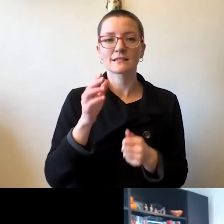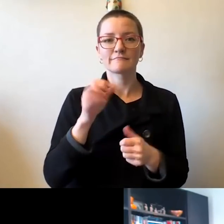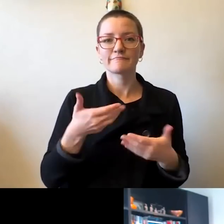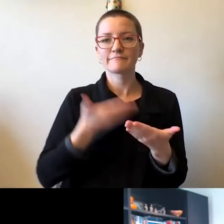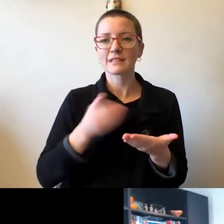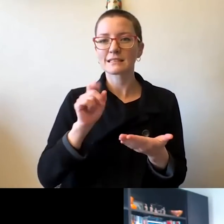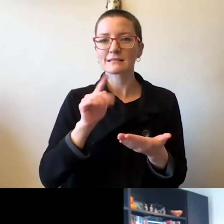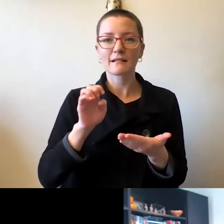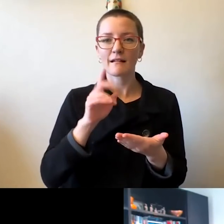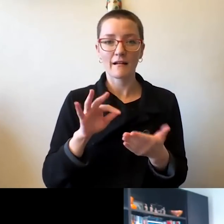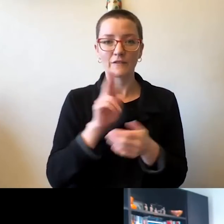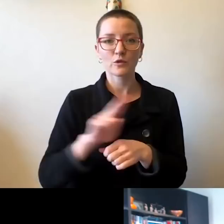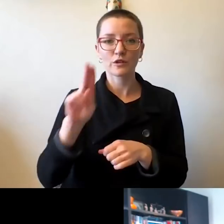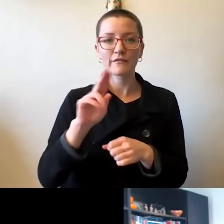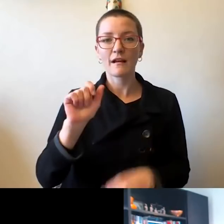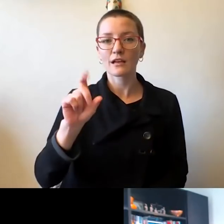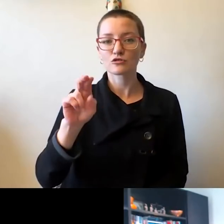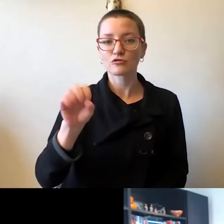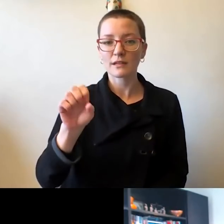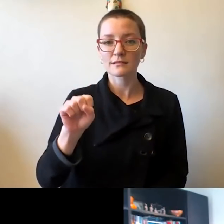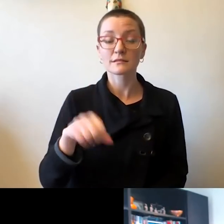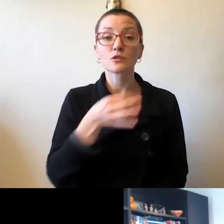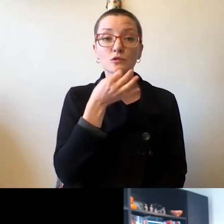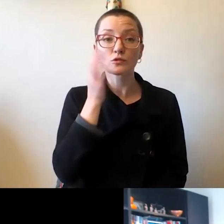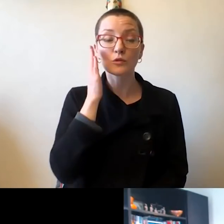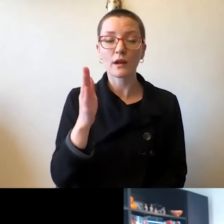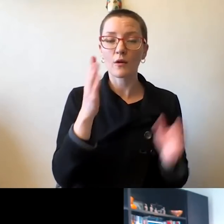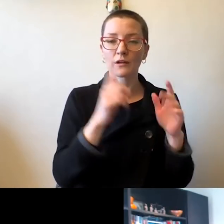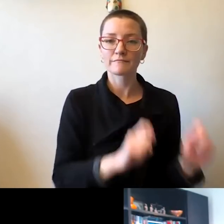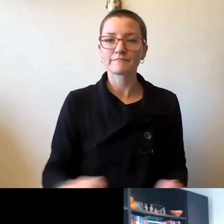In just a moment, I will be turning the Zoom window over to the Chancellor for his remarks.